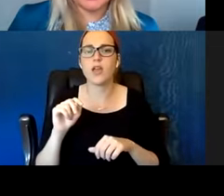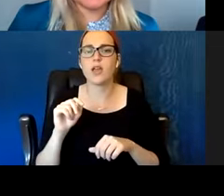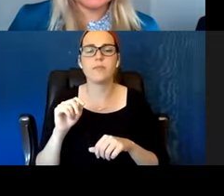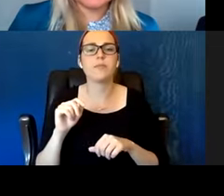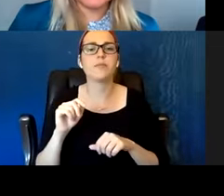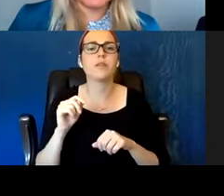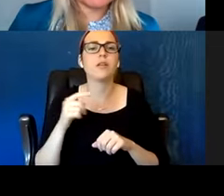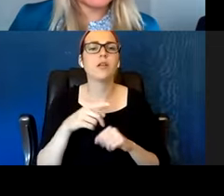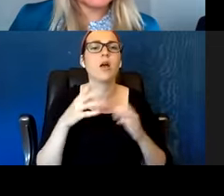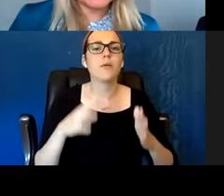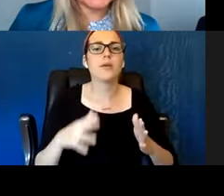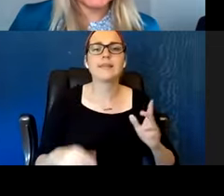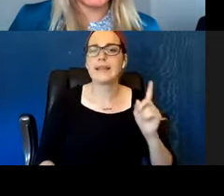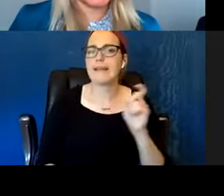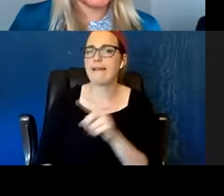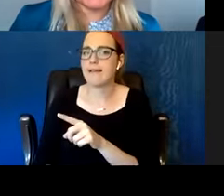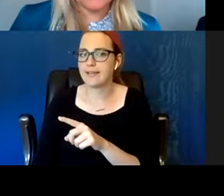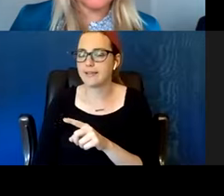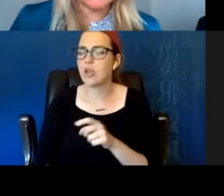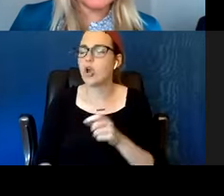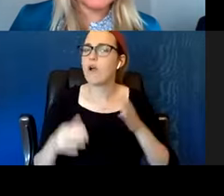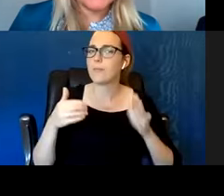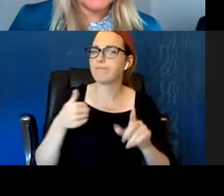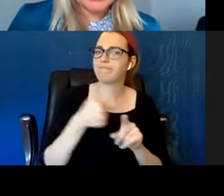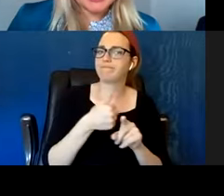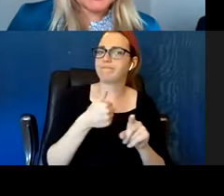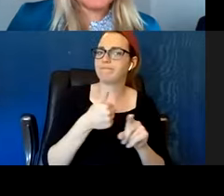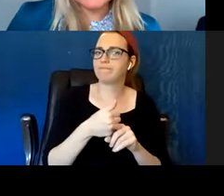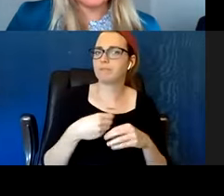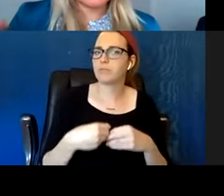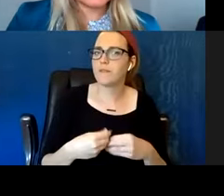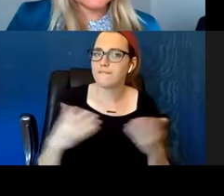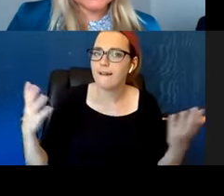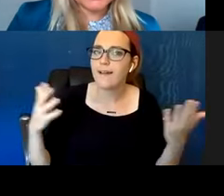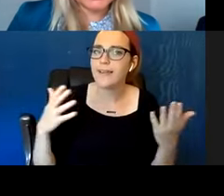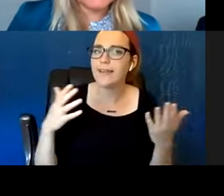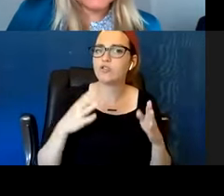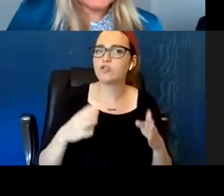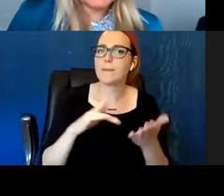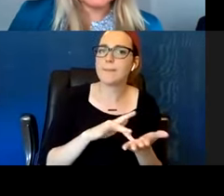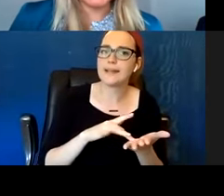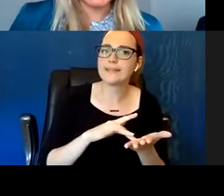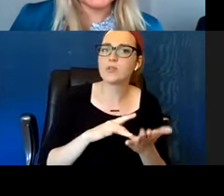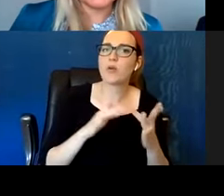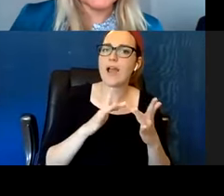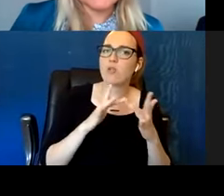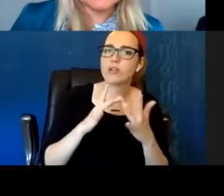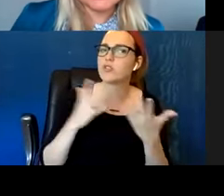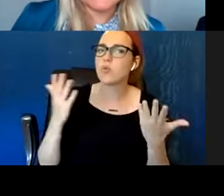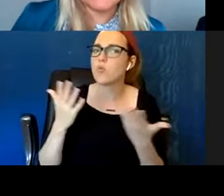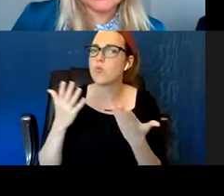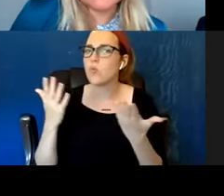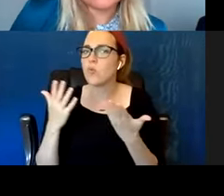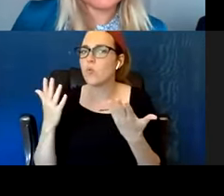who practices street medicine or street outreach? And another side of that coin is what skills or characteristics do you think